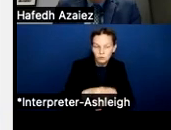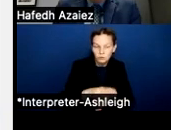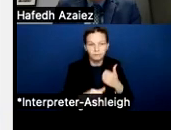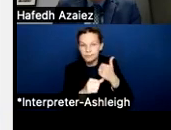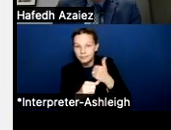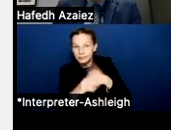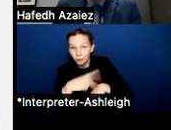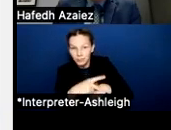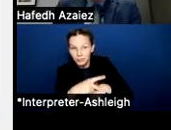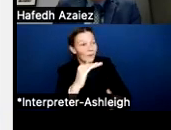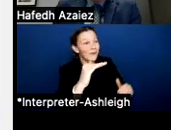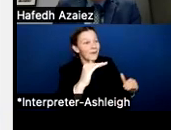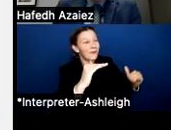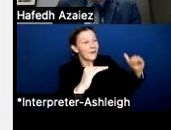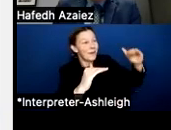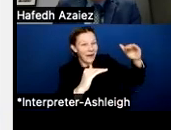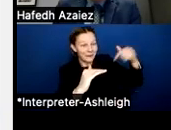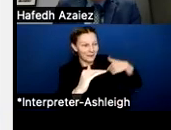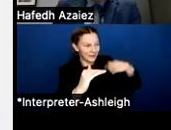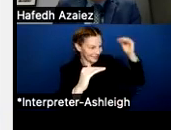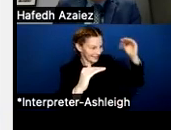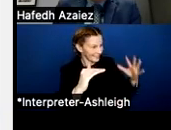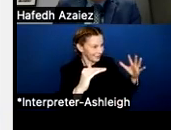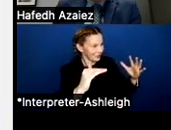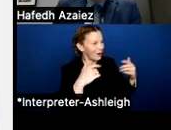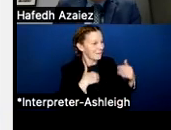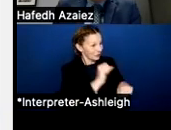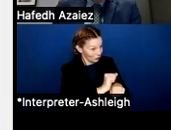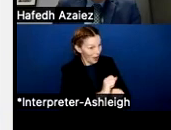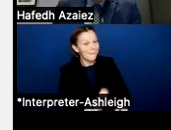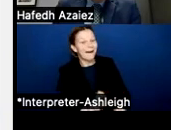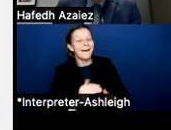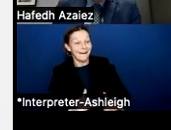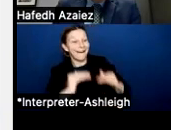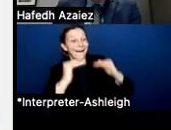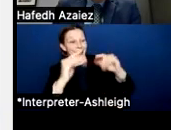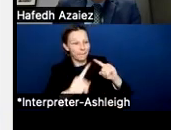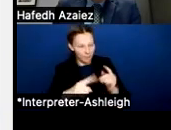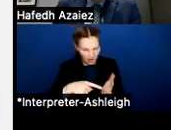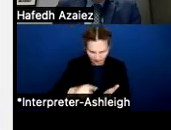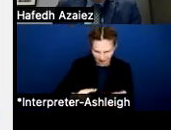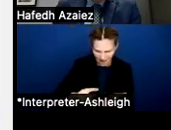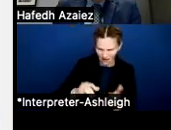they're actually getting a promotion that comes along with a salary increase. And so that's what those adjustments do.